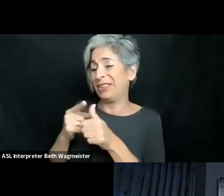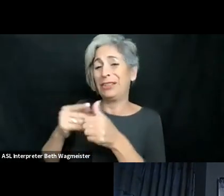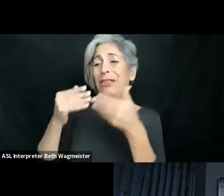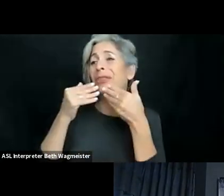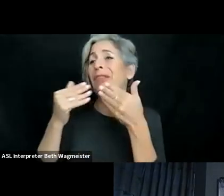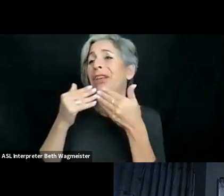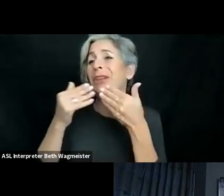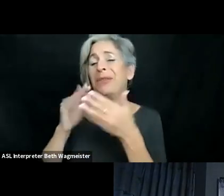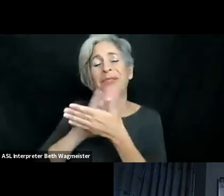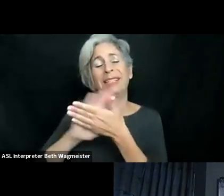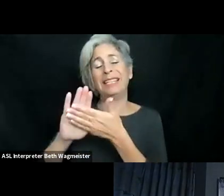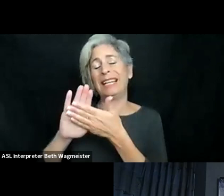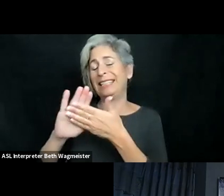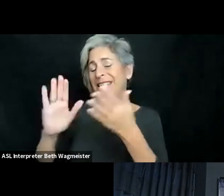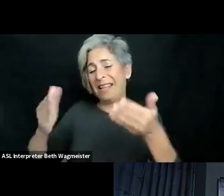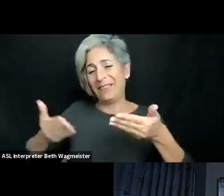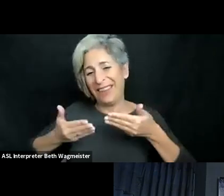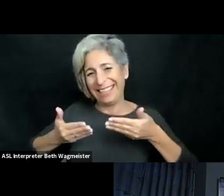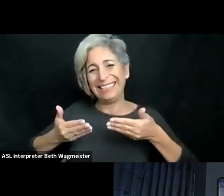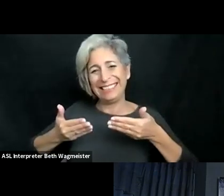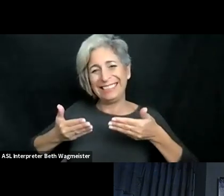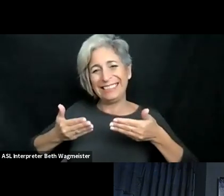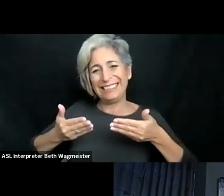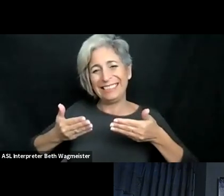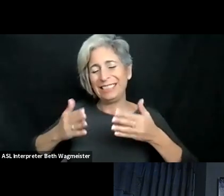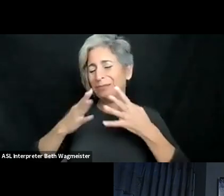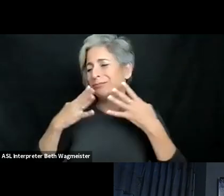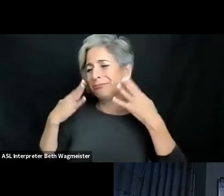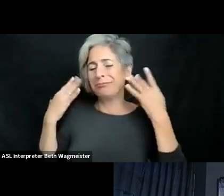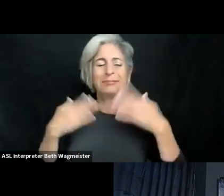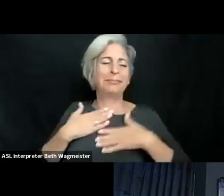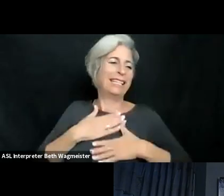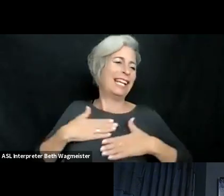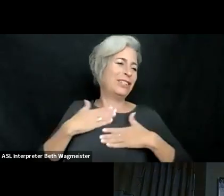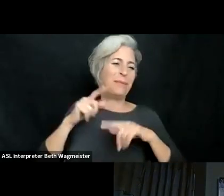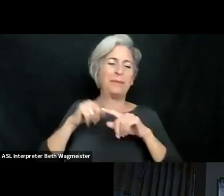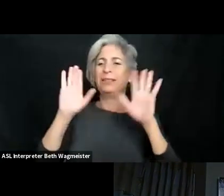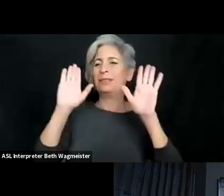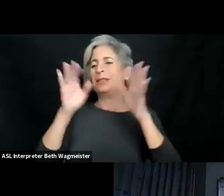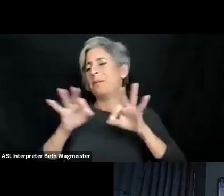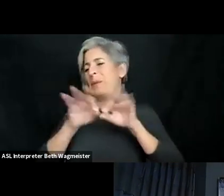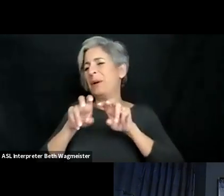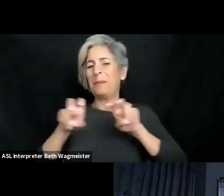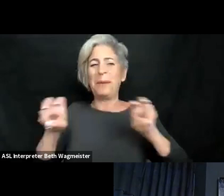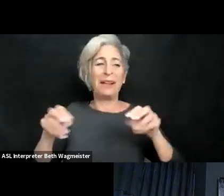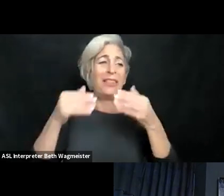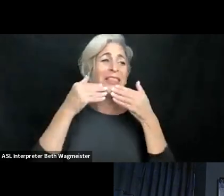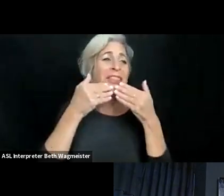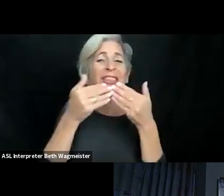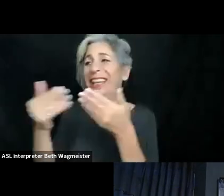inclusion? Dena, would you like to start? Dena Ahmed Al-Thani:Fir st of allied like to thank you for the very